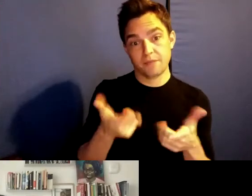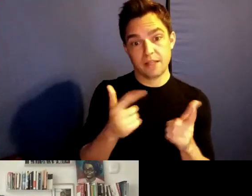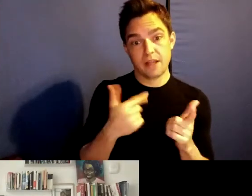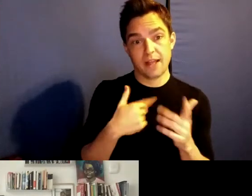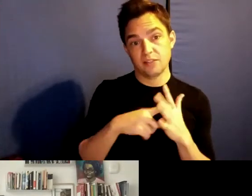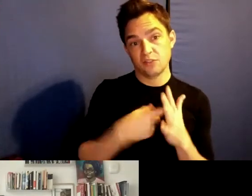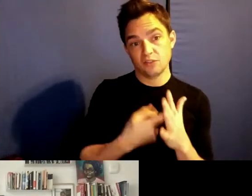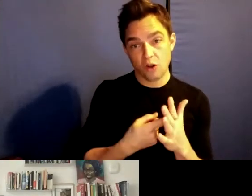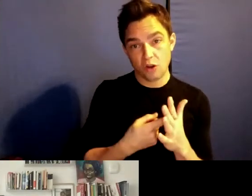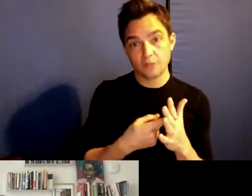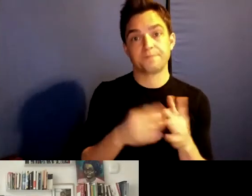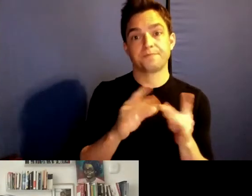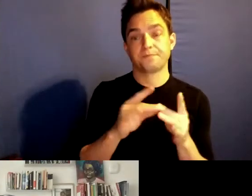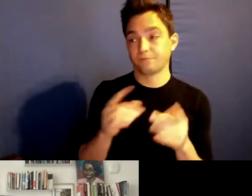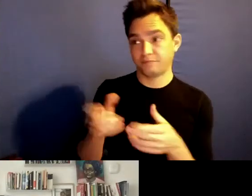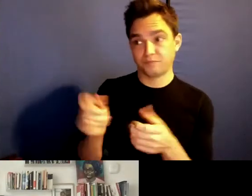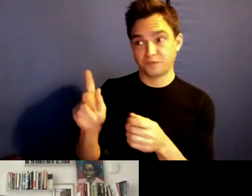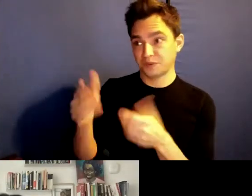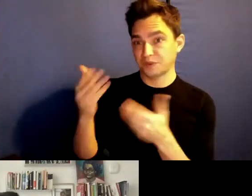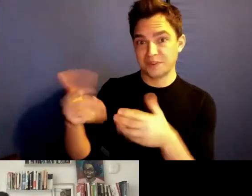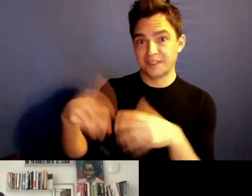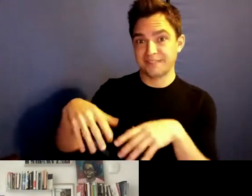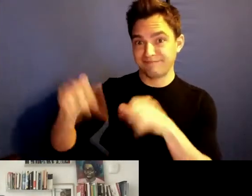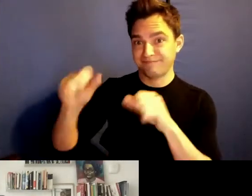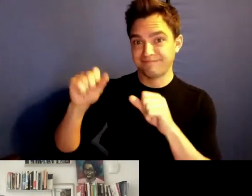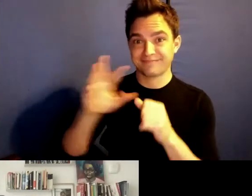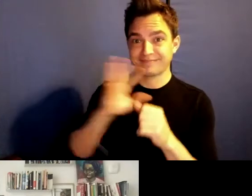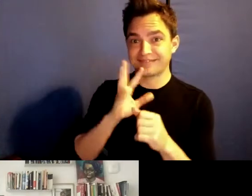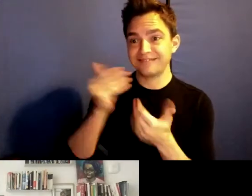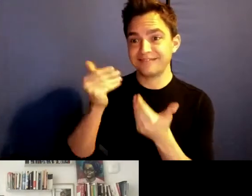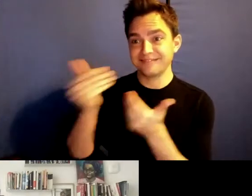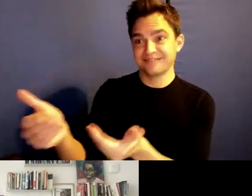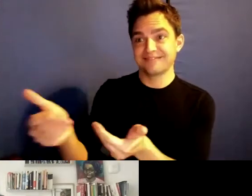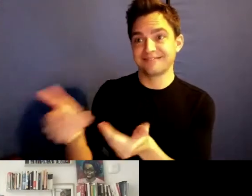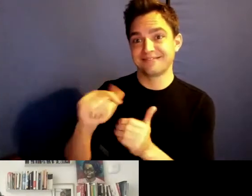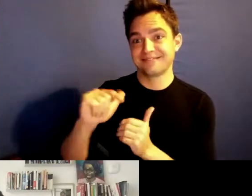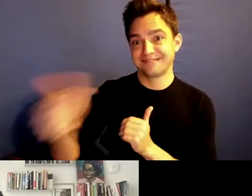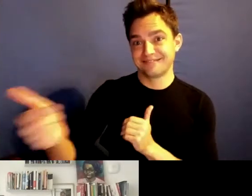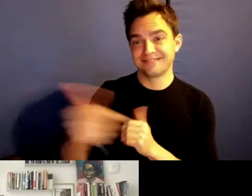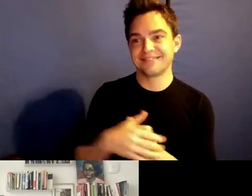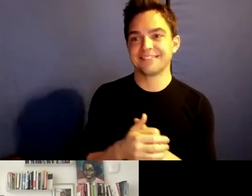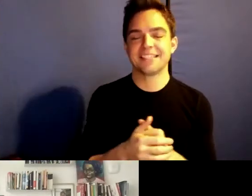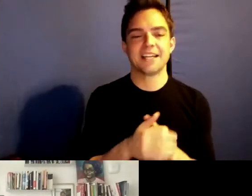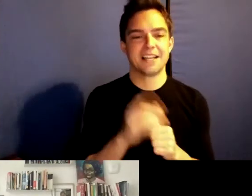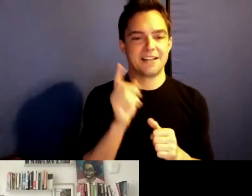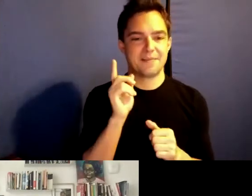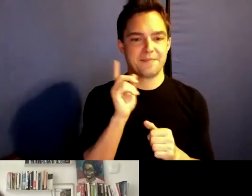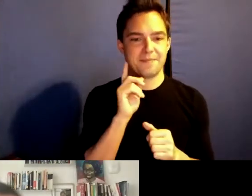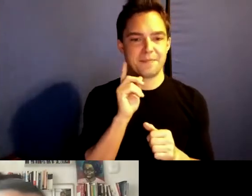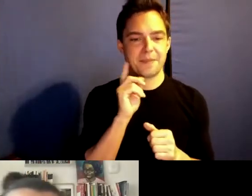I'm okay just you taking it away. >> I heard Dosa barking, by the way.